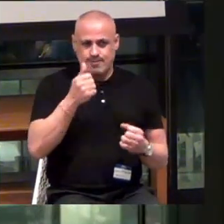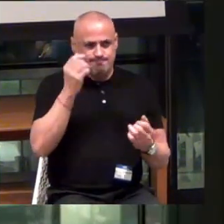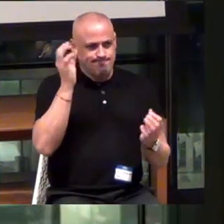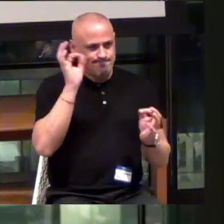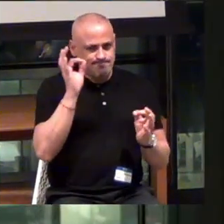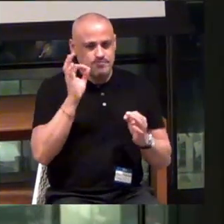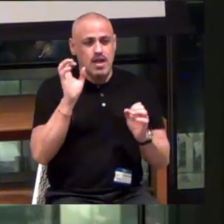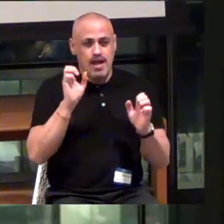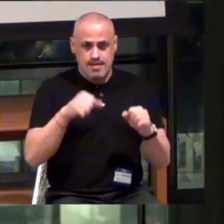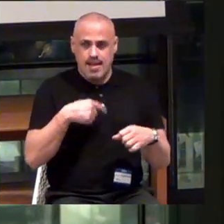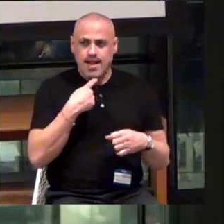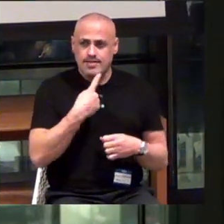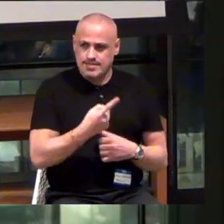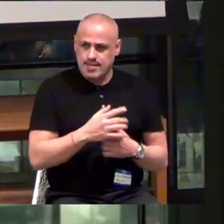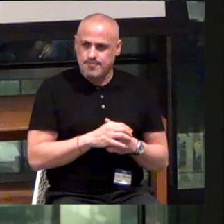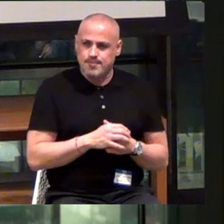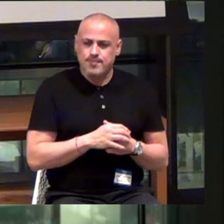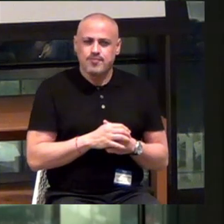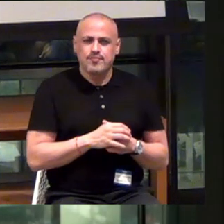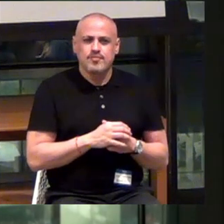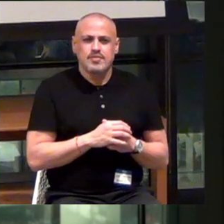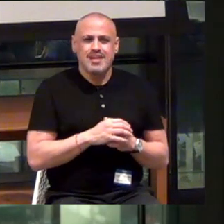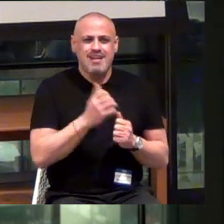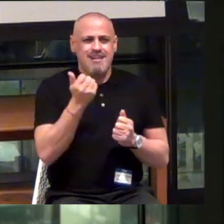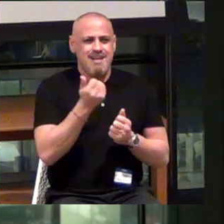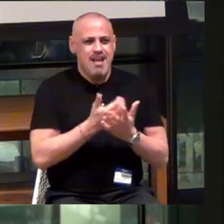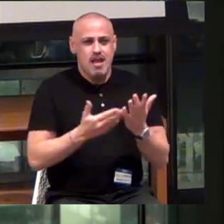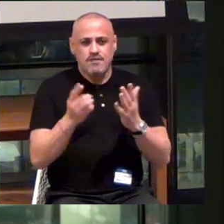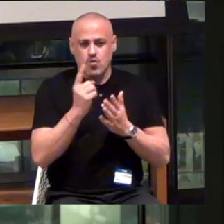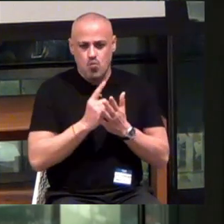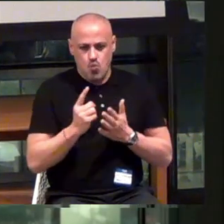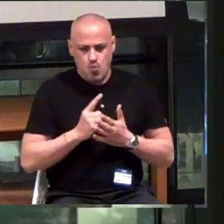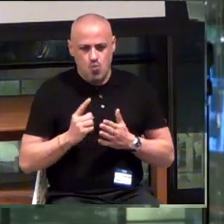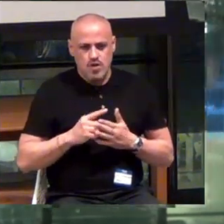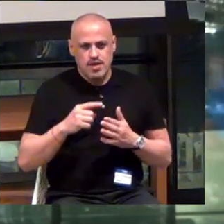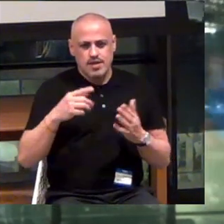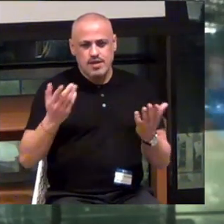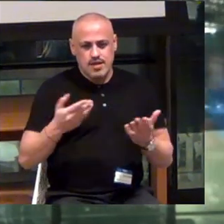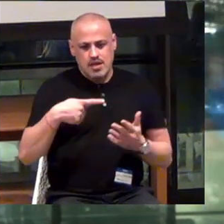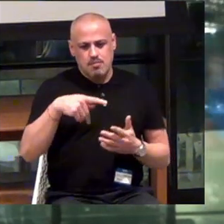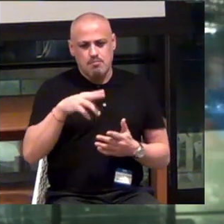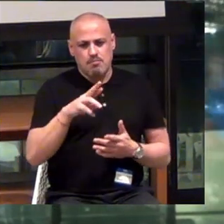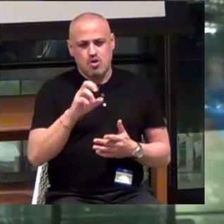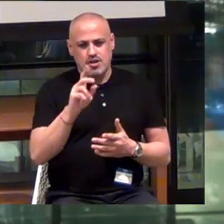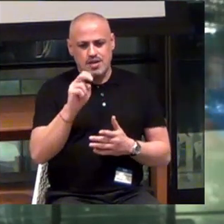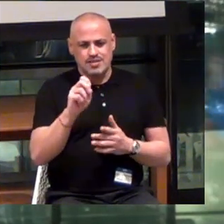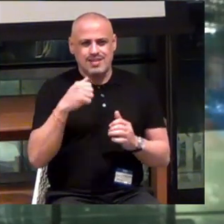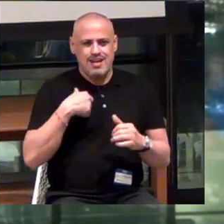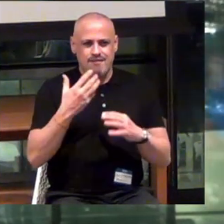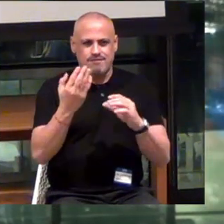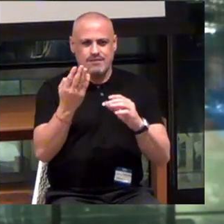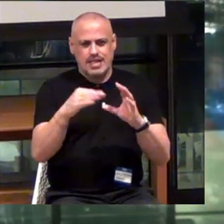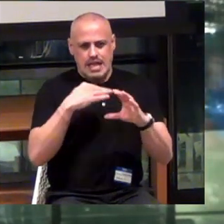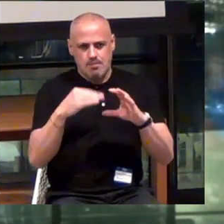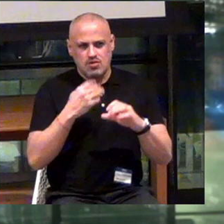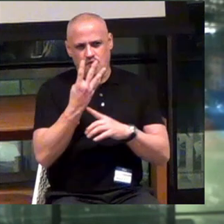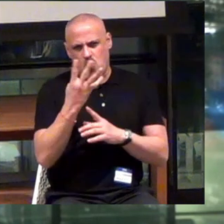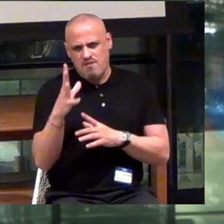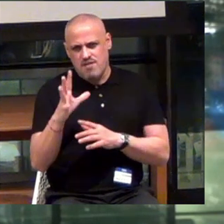I can say, though, that every week at Perkins, I get four to five emails from student groups.